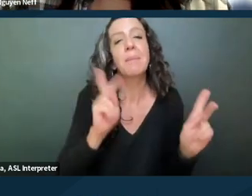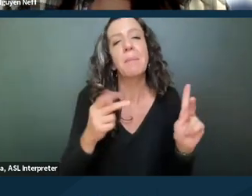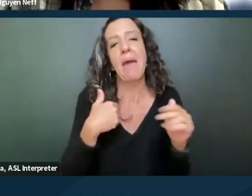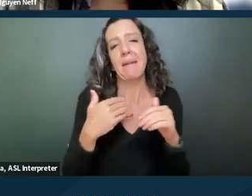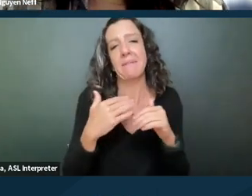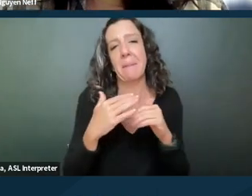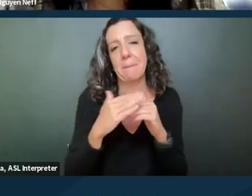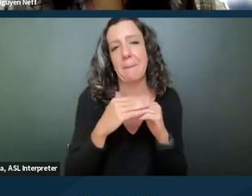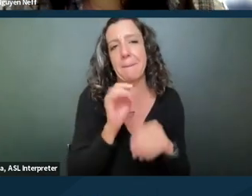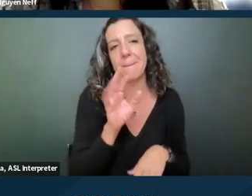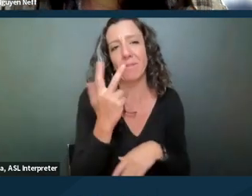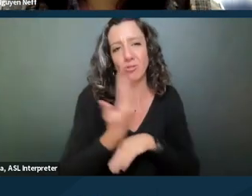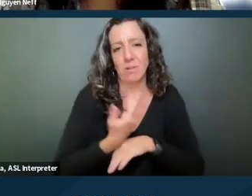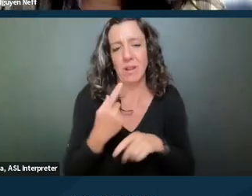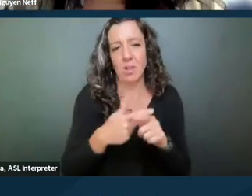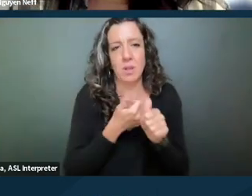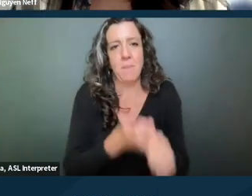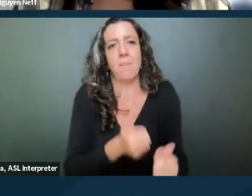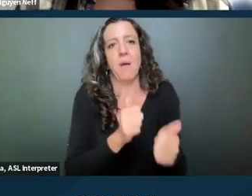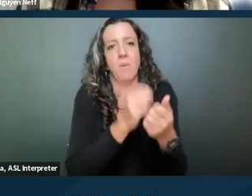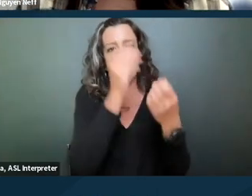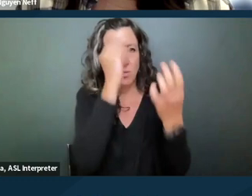to comply with a notice to perform covenants or quit.